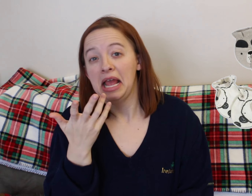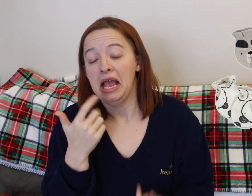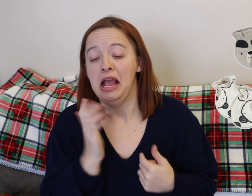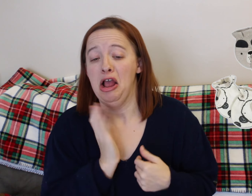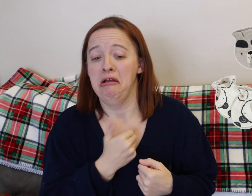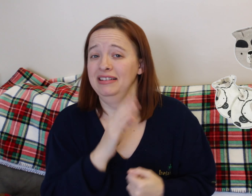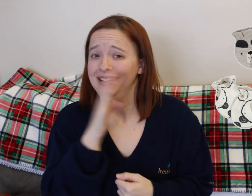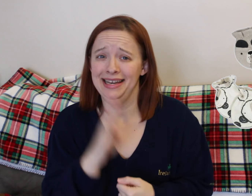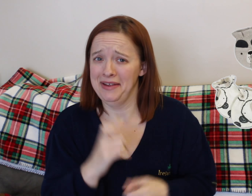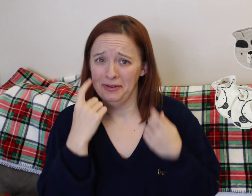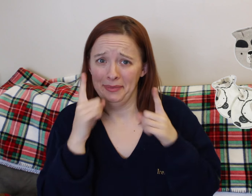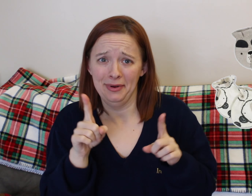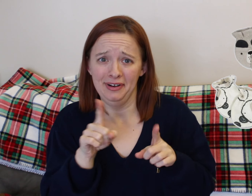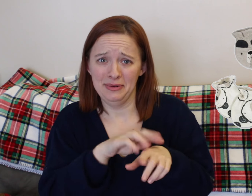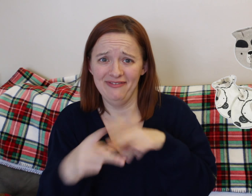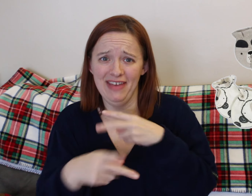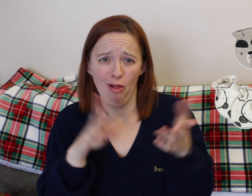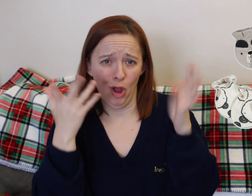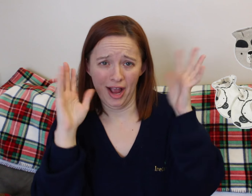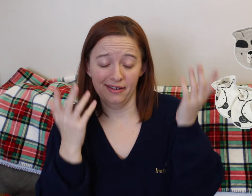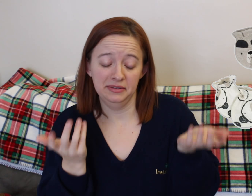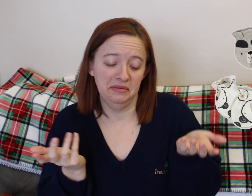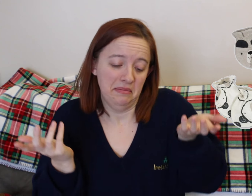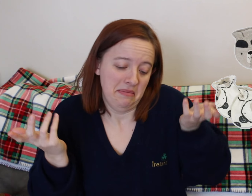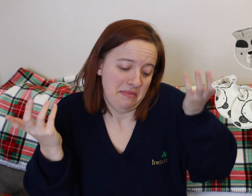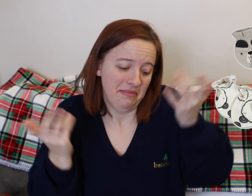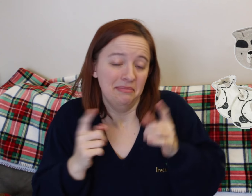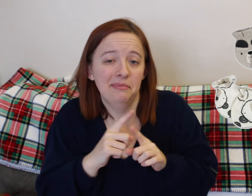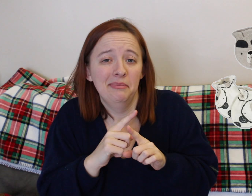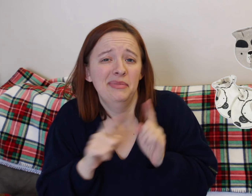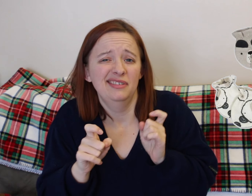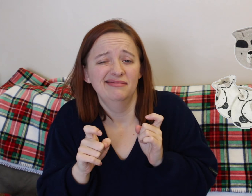We actually used newborns and they actually keep their socks on well. But we used ours.